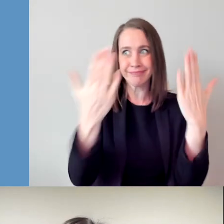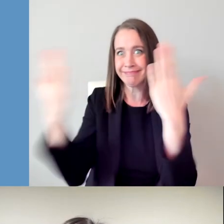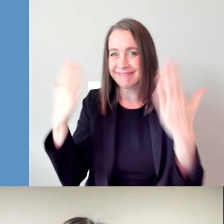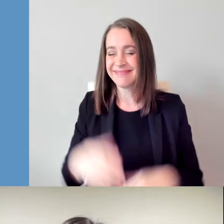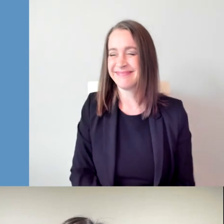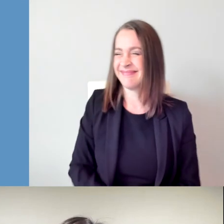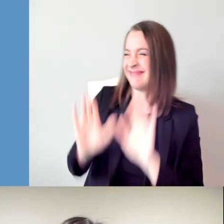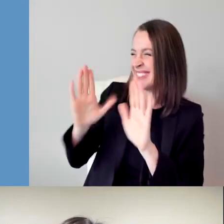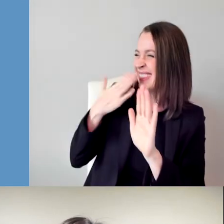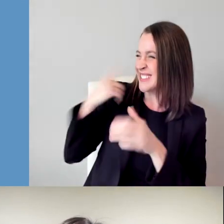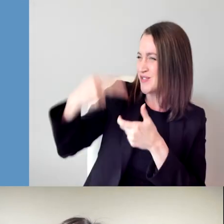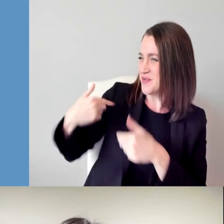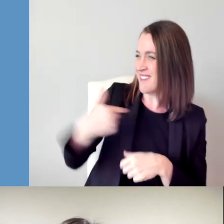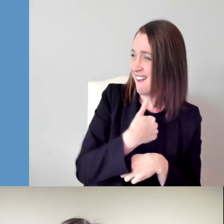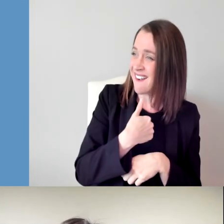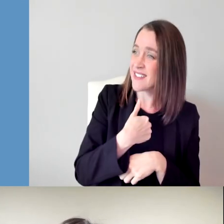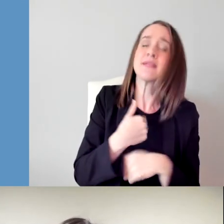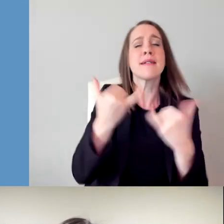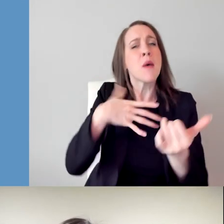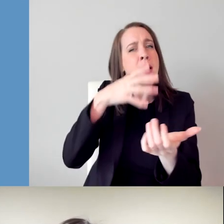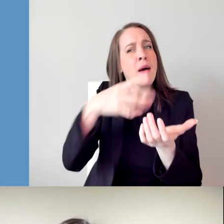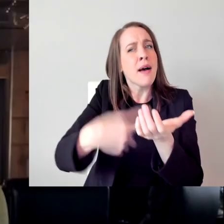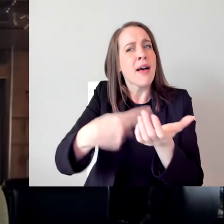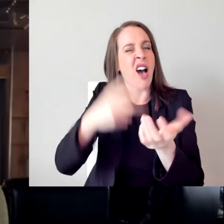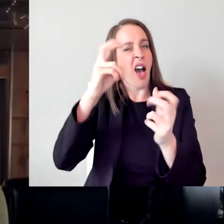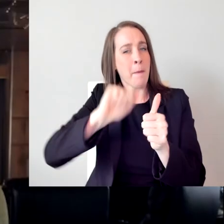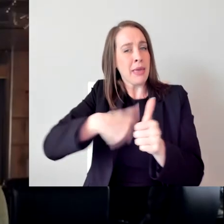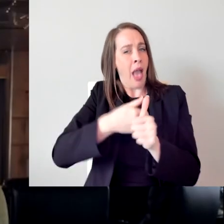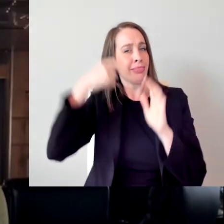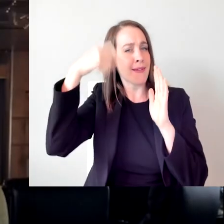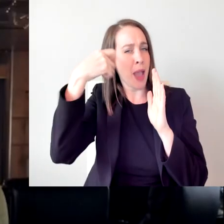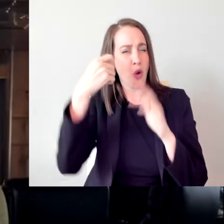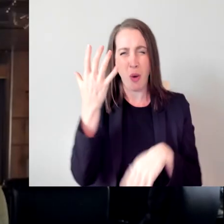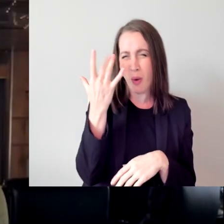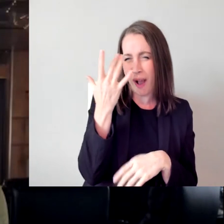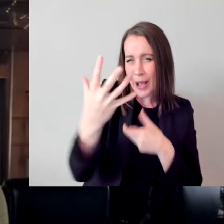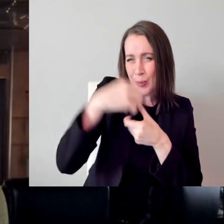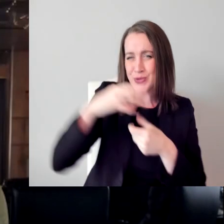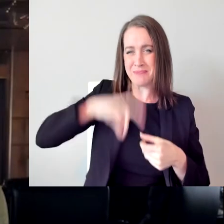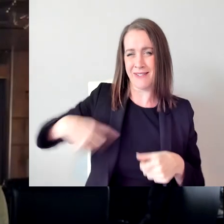And welcome, everyone, as we take a look behind the camera to discuss why inclusion benefits us all.